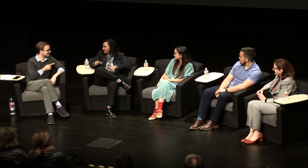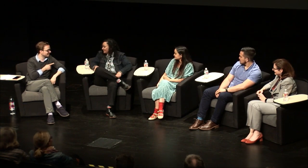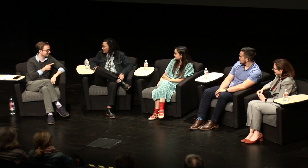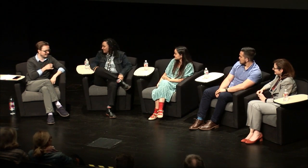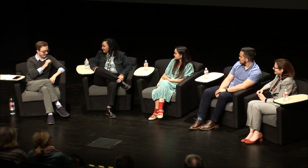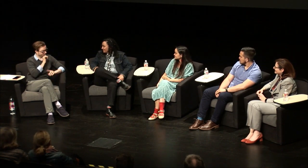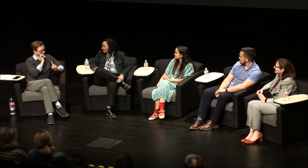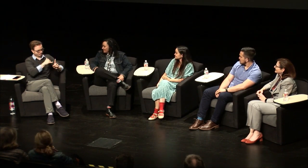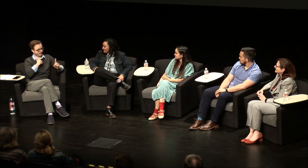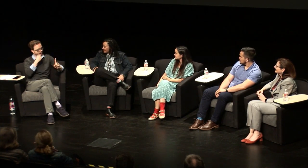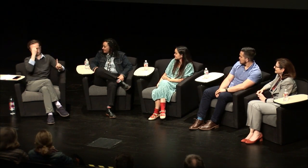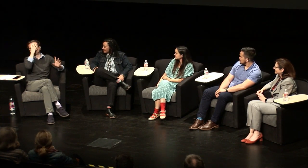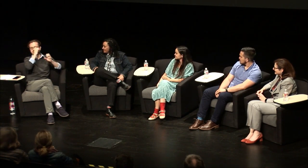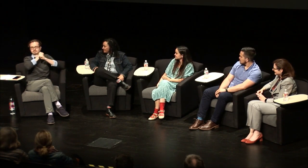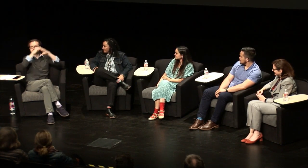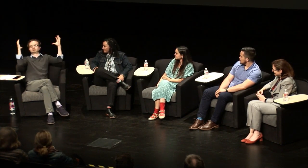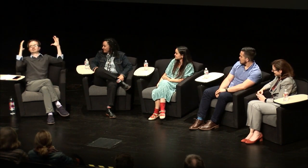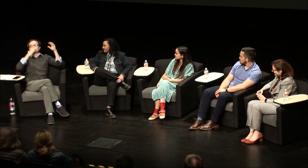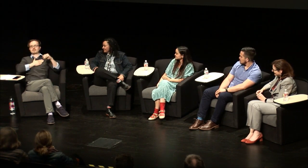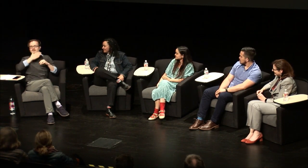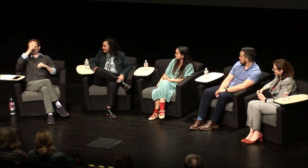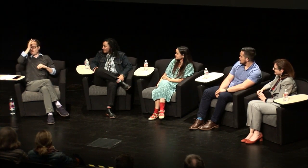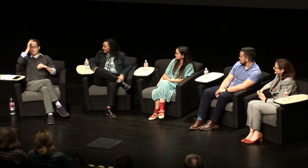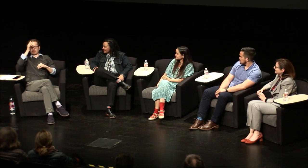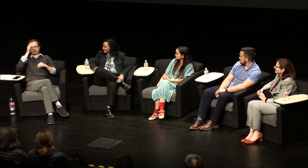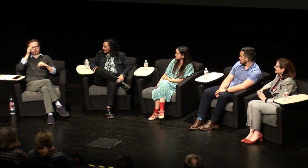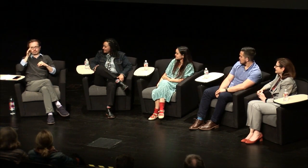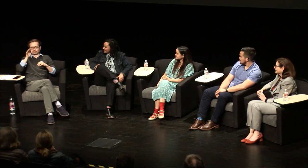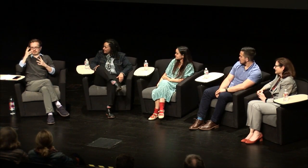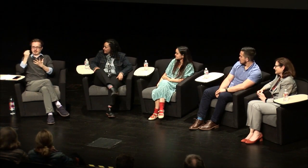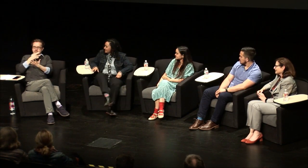explaining. [Wink:] yes that's the one yeah no that really made me think about my